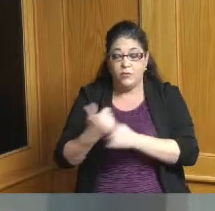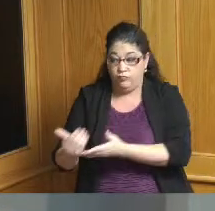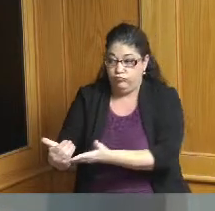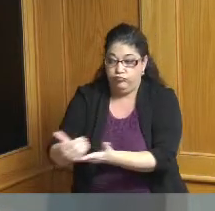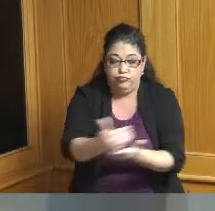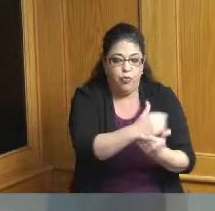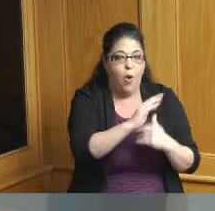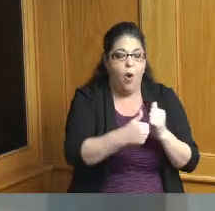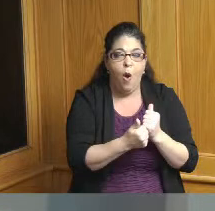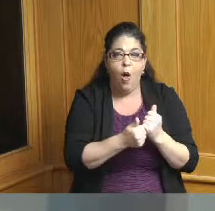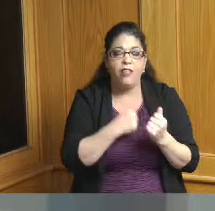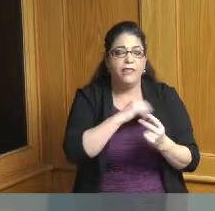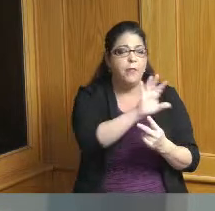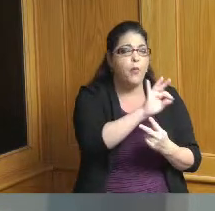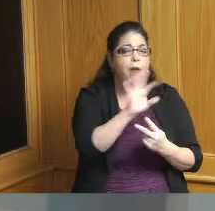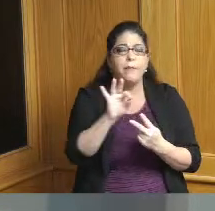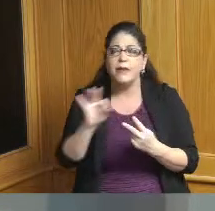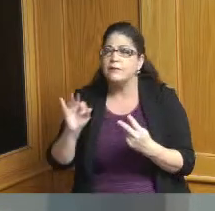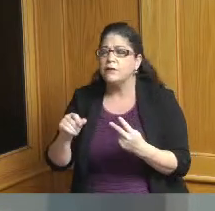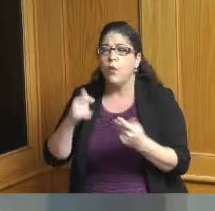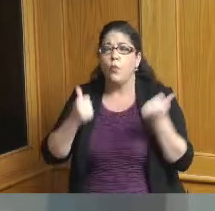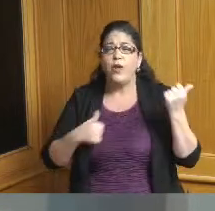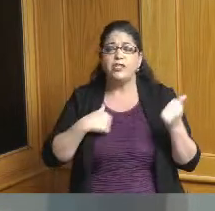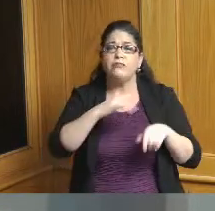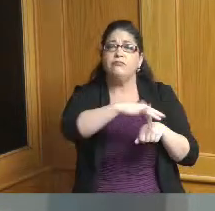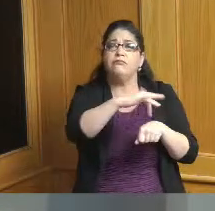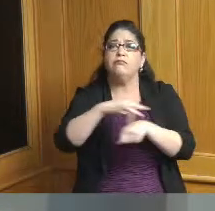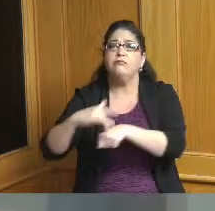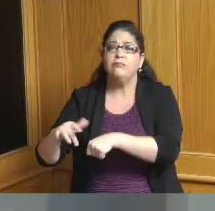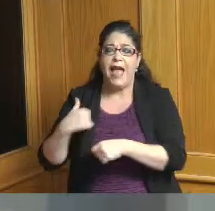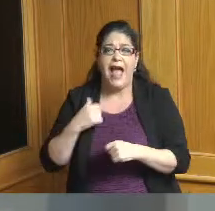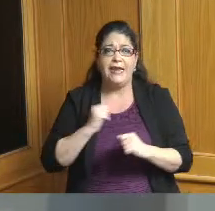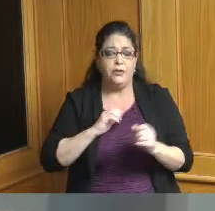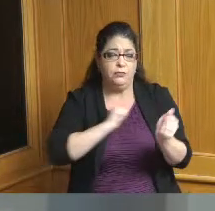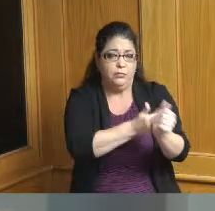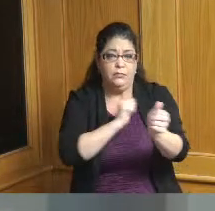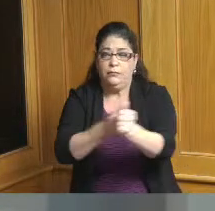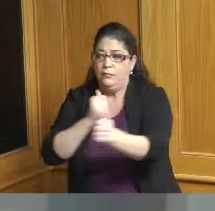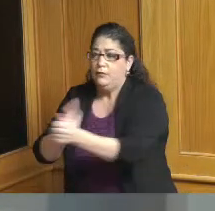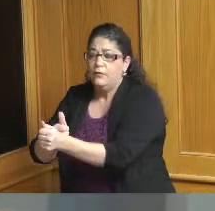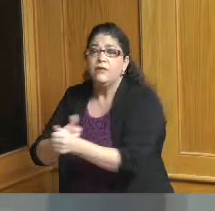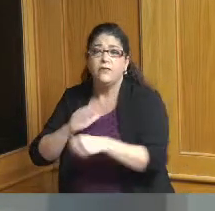he's been making it his mission to get up to date to where we need to be on vacancies and trying to